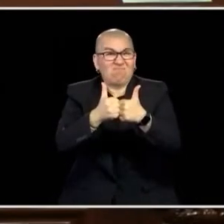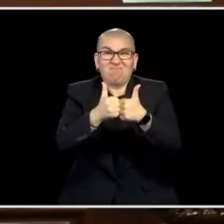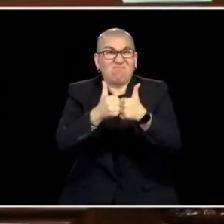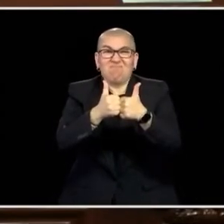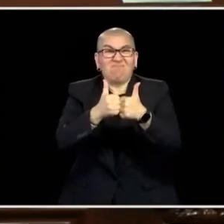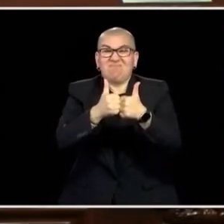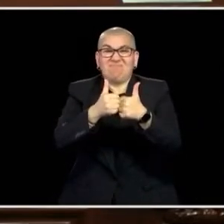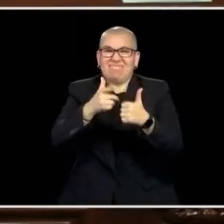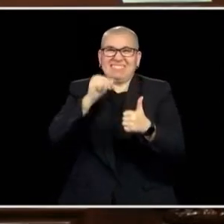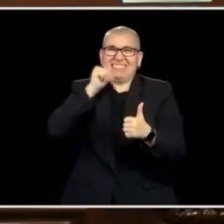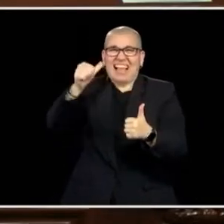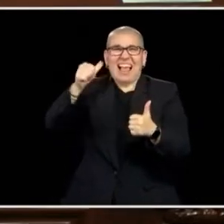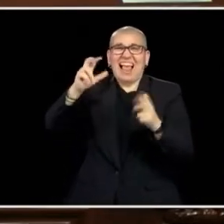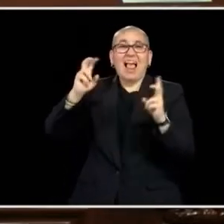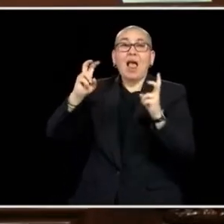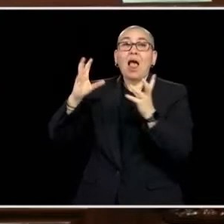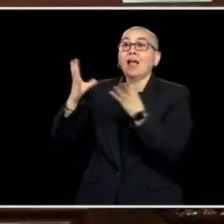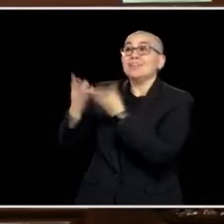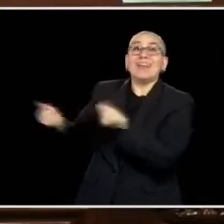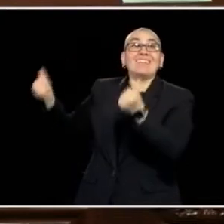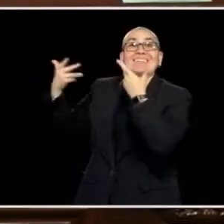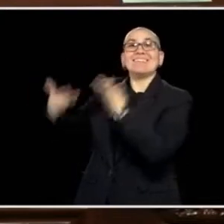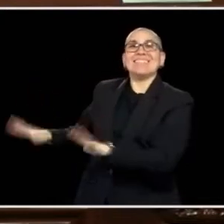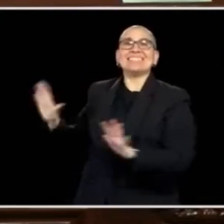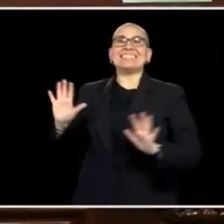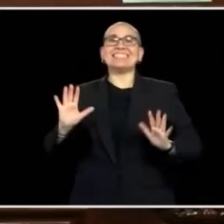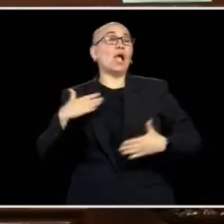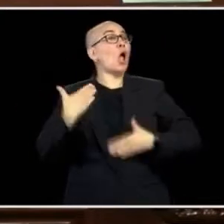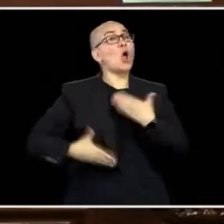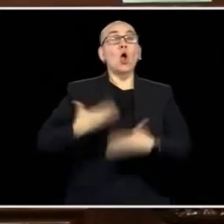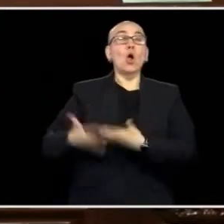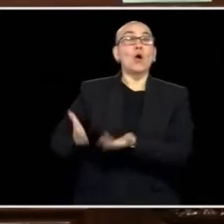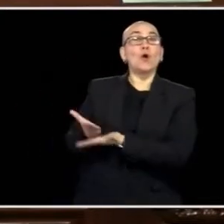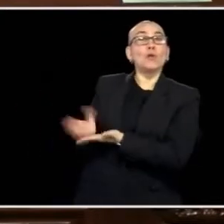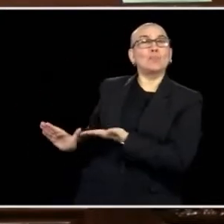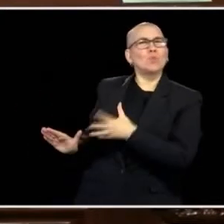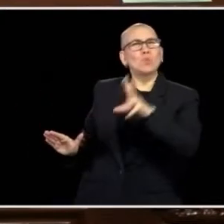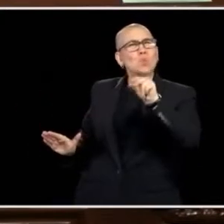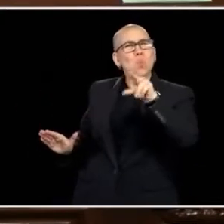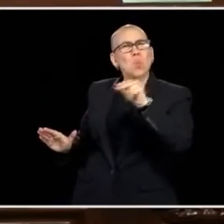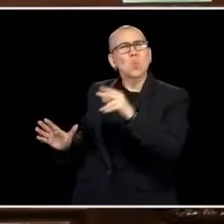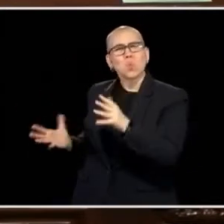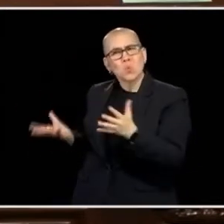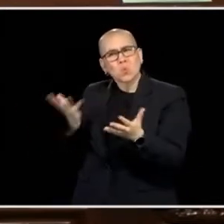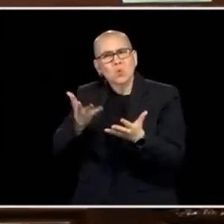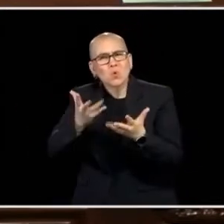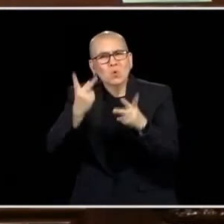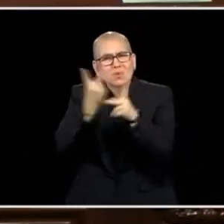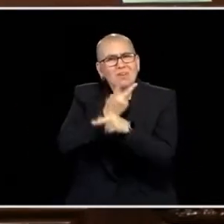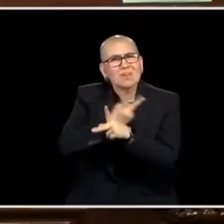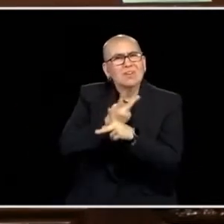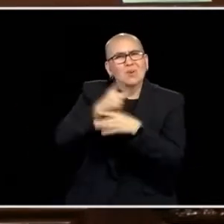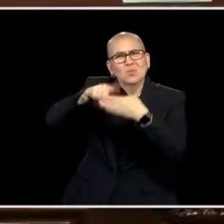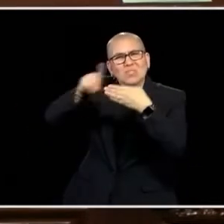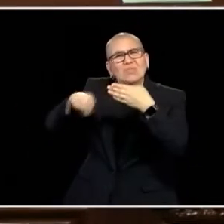COME UP WITH A CUTE SLOGAN. WE NEED TO COME UP WITH SOLUTIONS AND THEN WE NEED TO GET RESULTS FOR THE PEOPLE OF MINNESOTA. THAT'S WHAT MOVING FORWARD